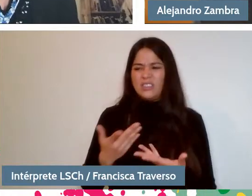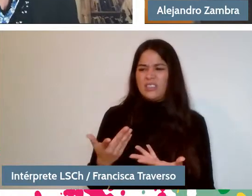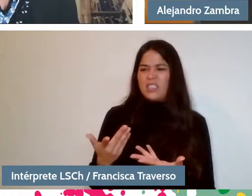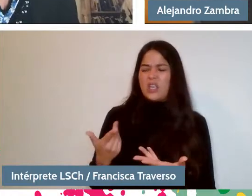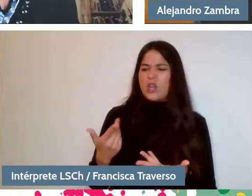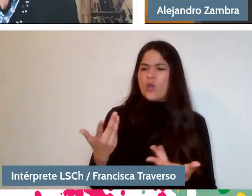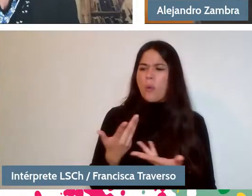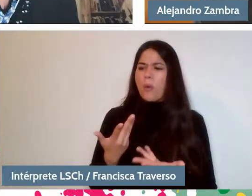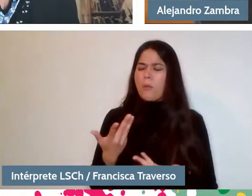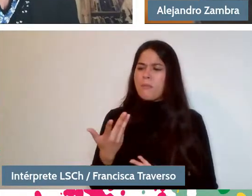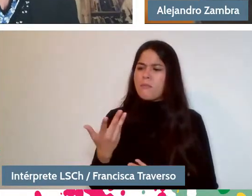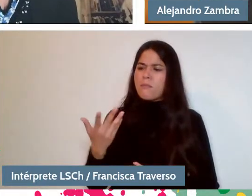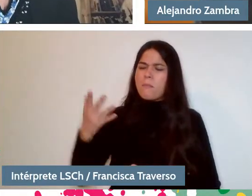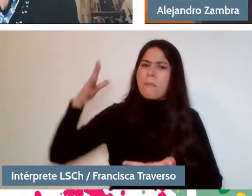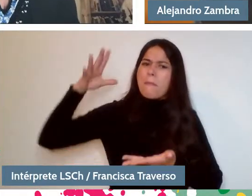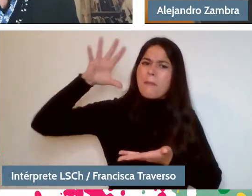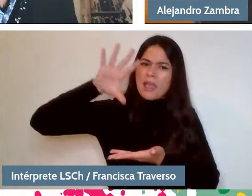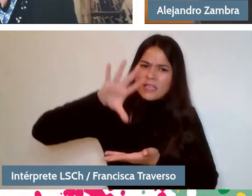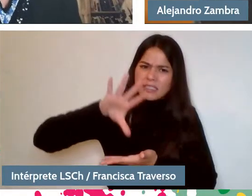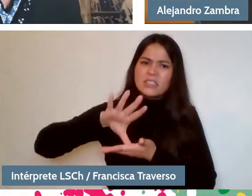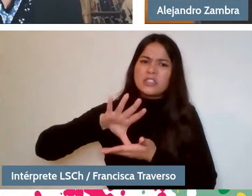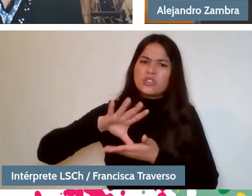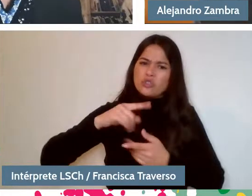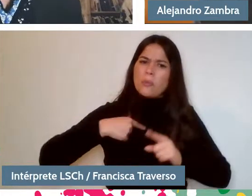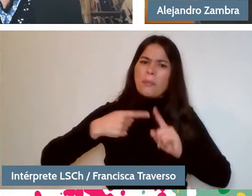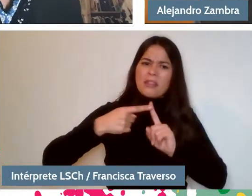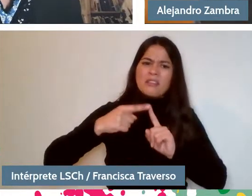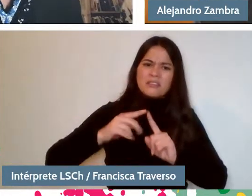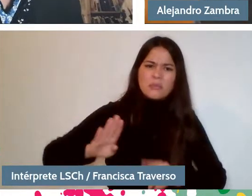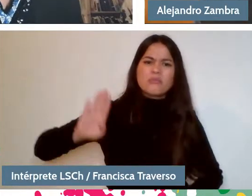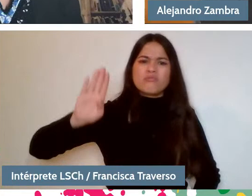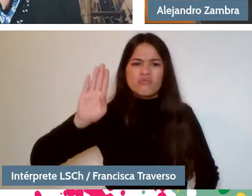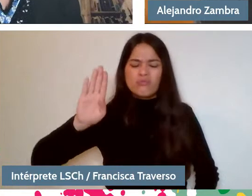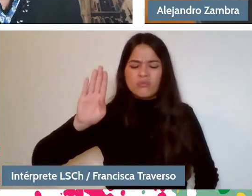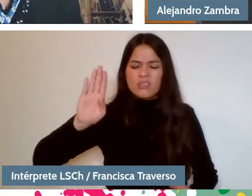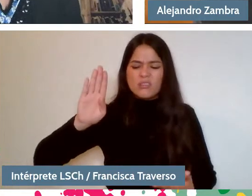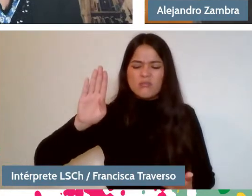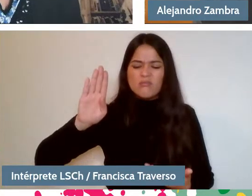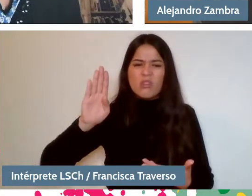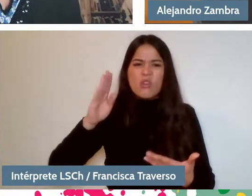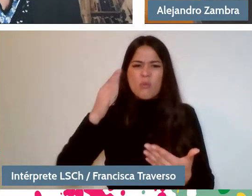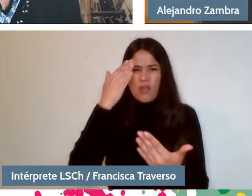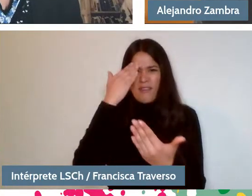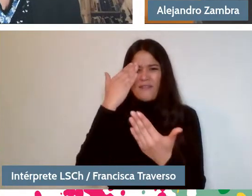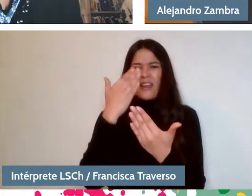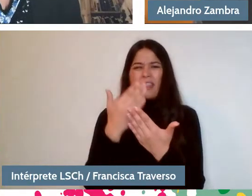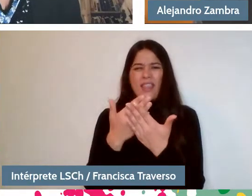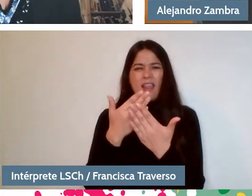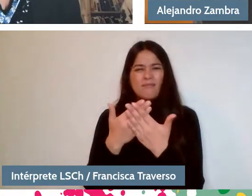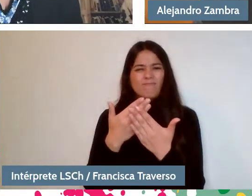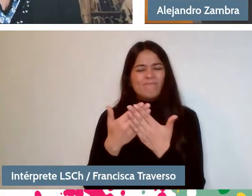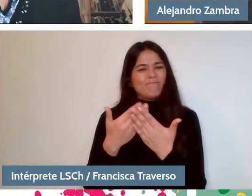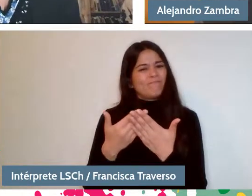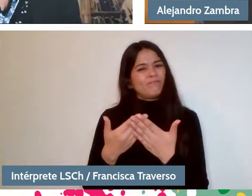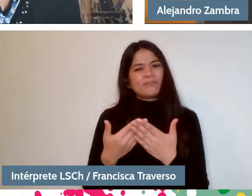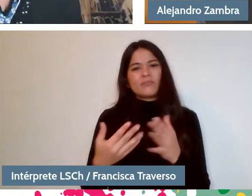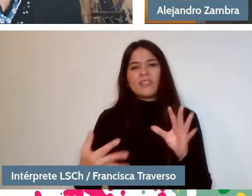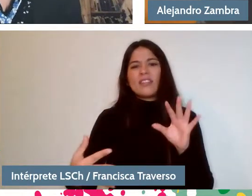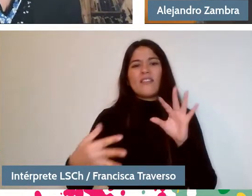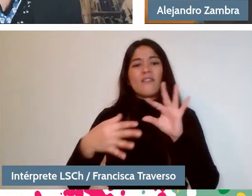and how you face the link between the personal and the collective.